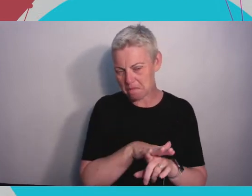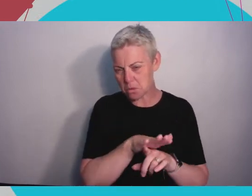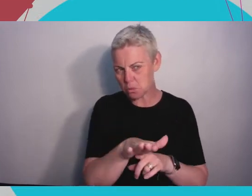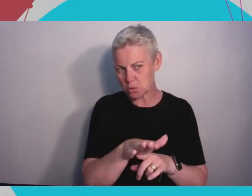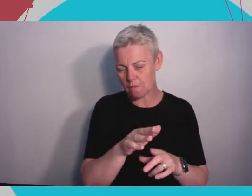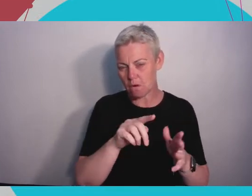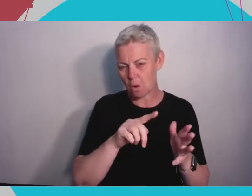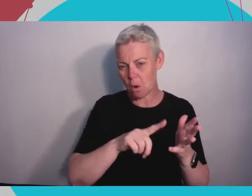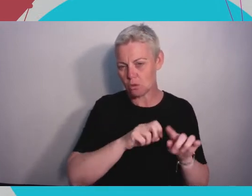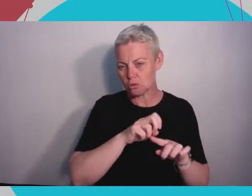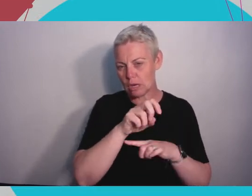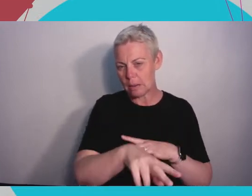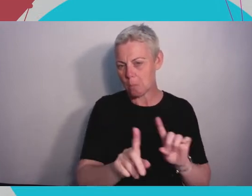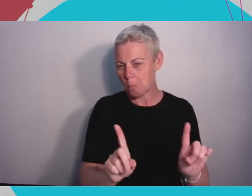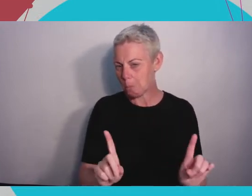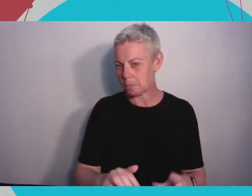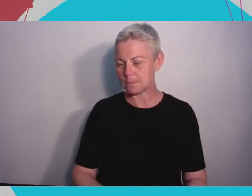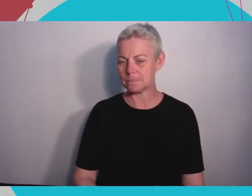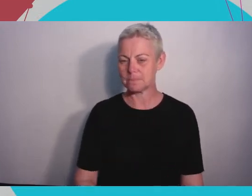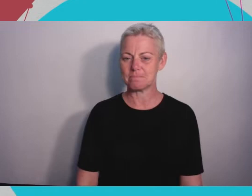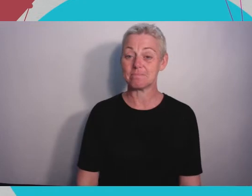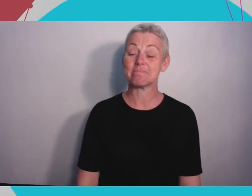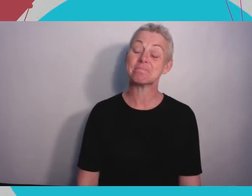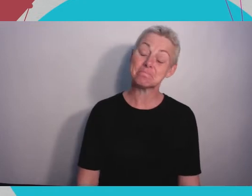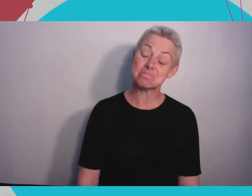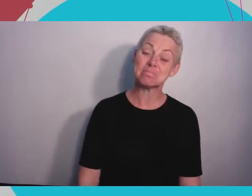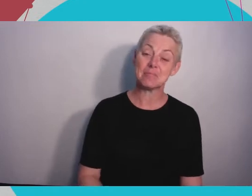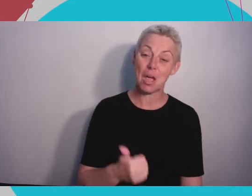Yeah good question, so the next few years we